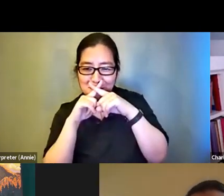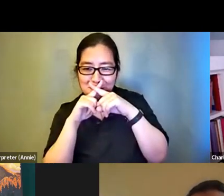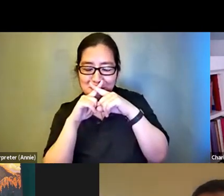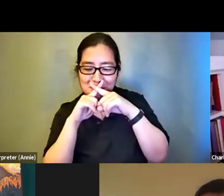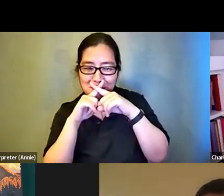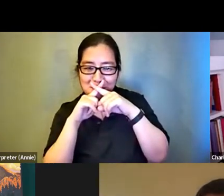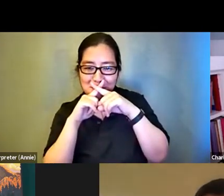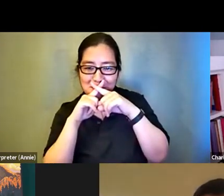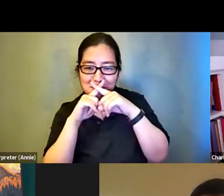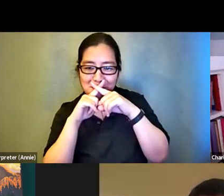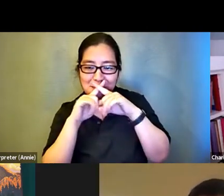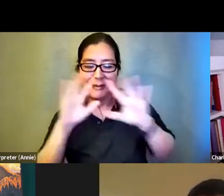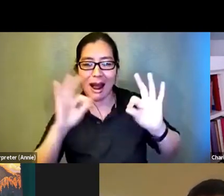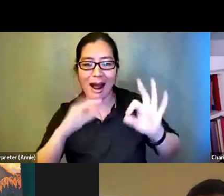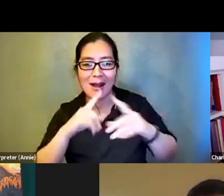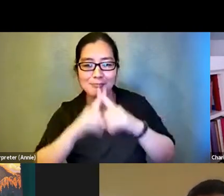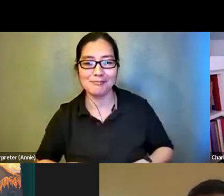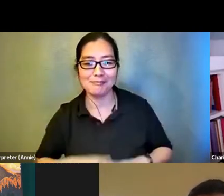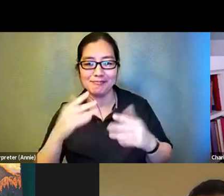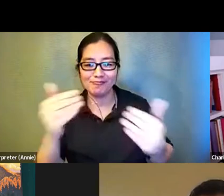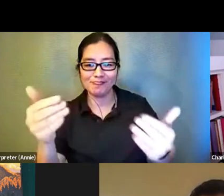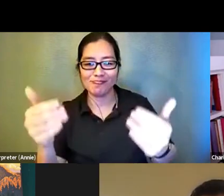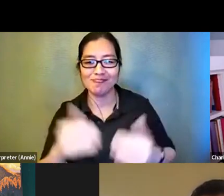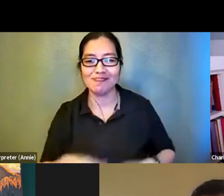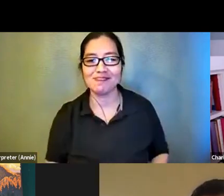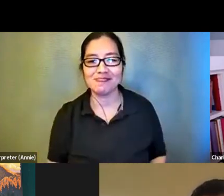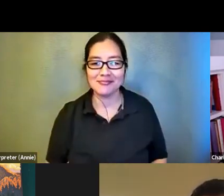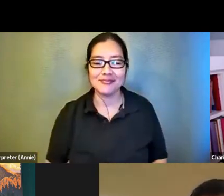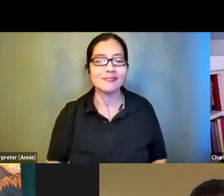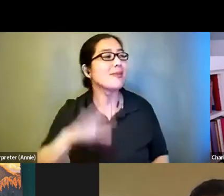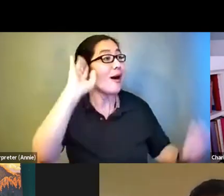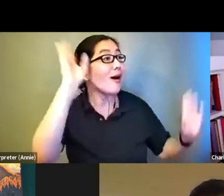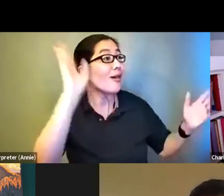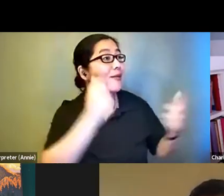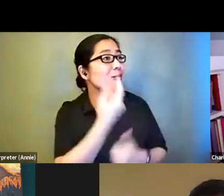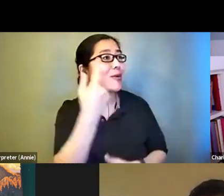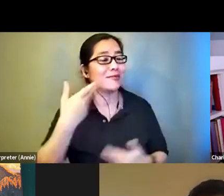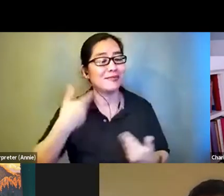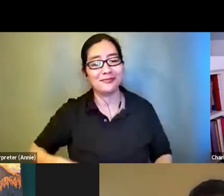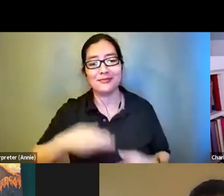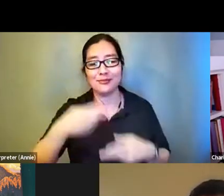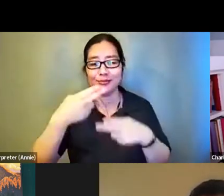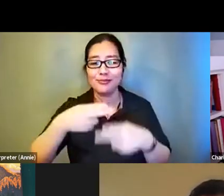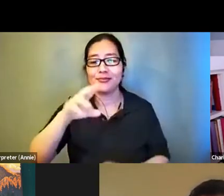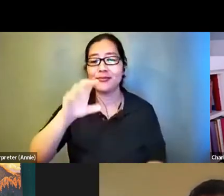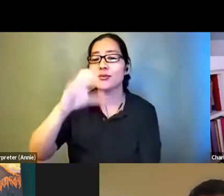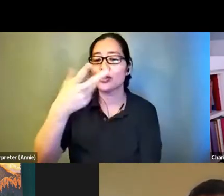I unmuted you. You are good to go. Chad Allen: Hey, EFRP. I am Chad Allen. I am an artist that